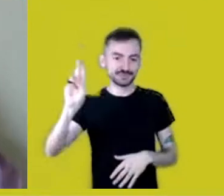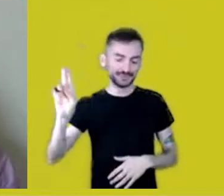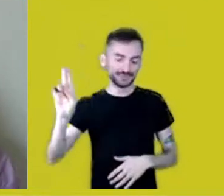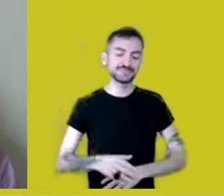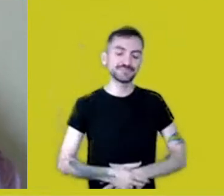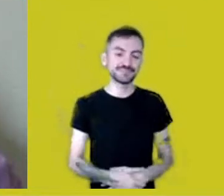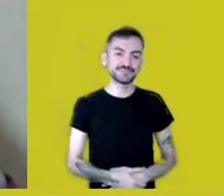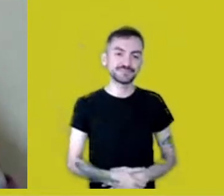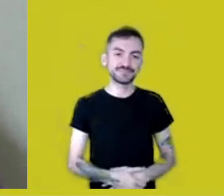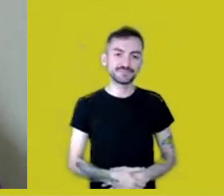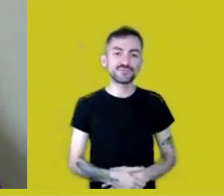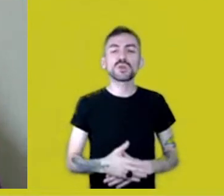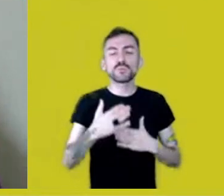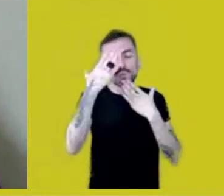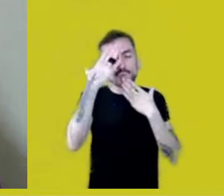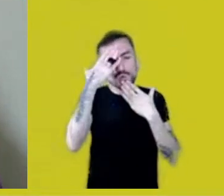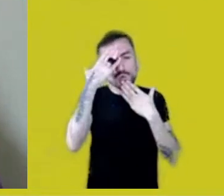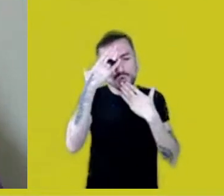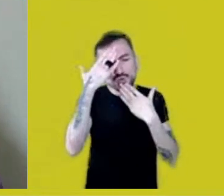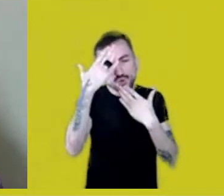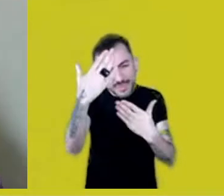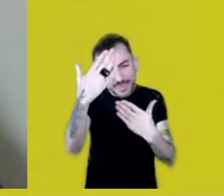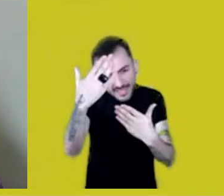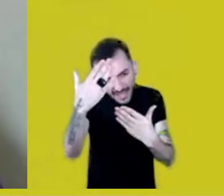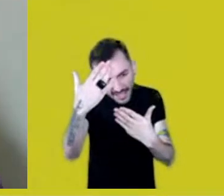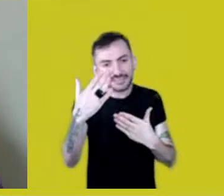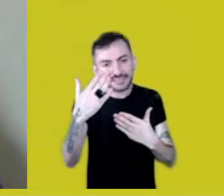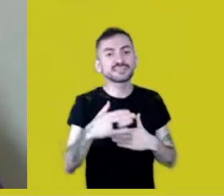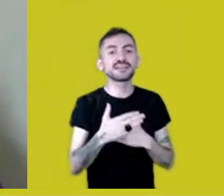thank you very much for this experience,